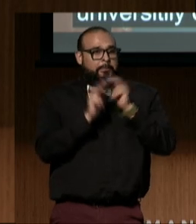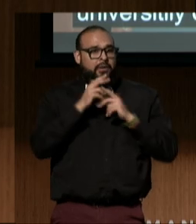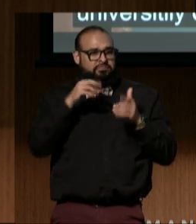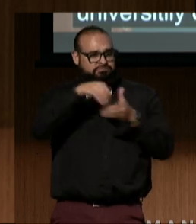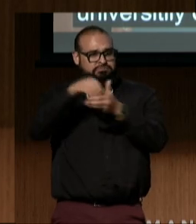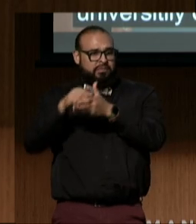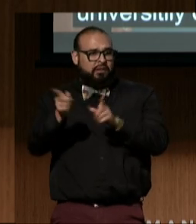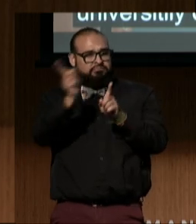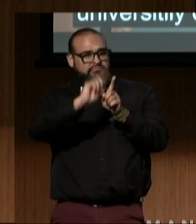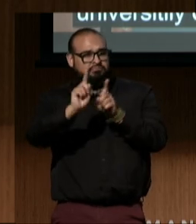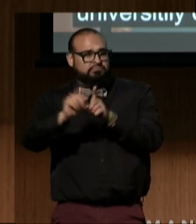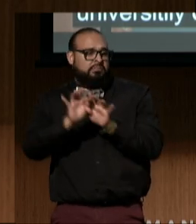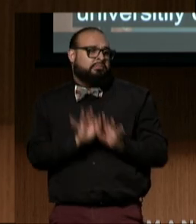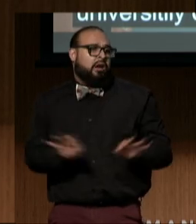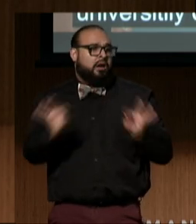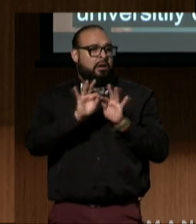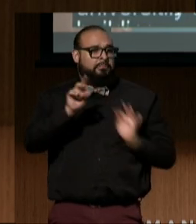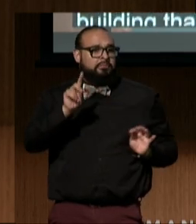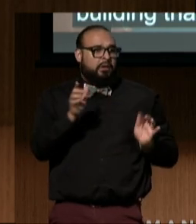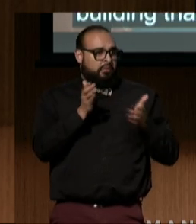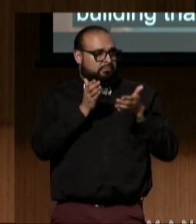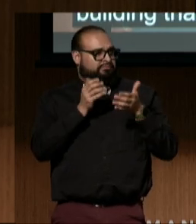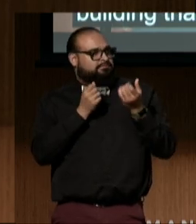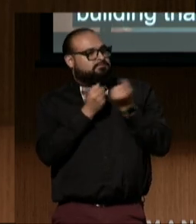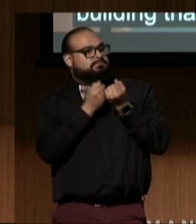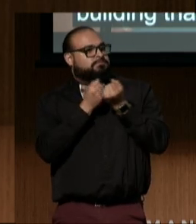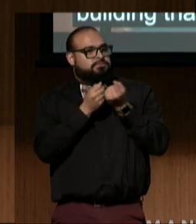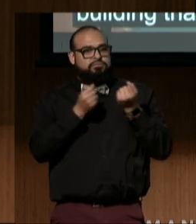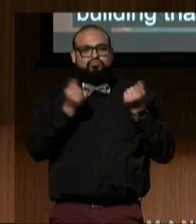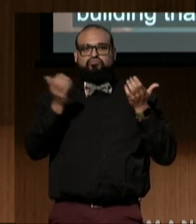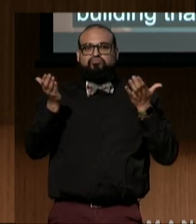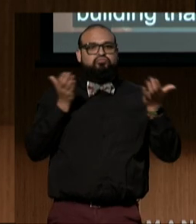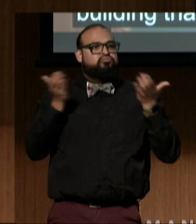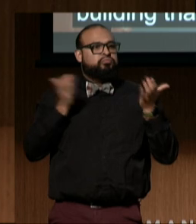of important disability advocacy and service organizations.